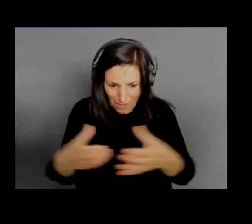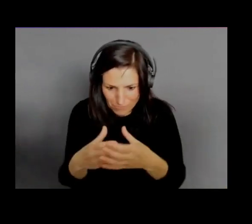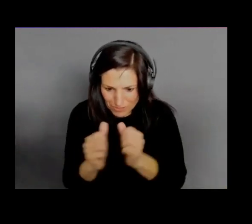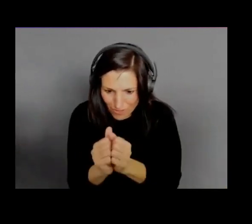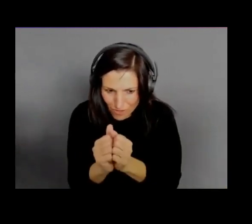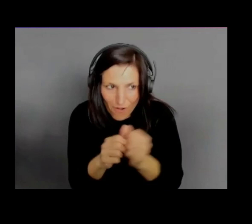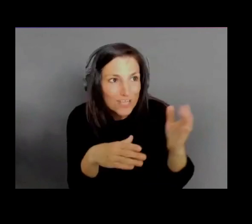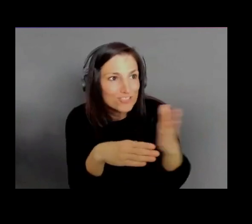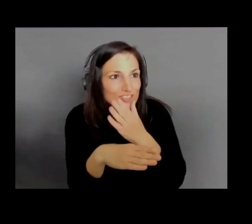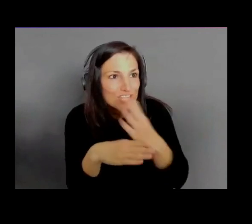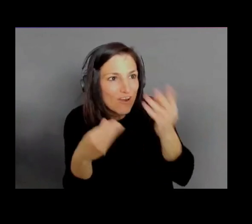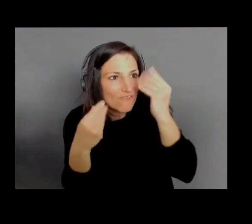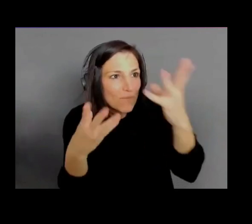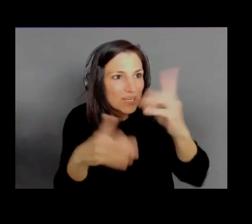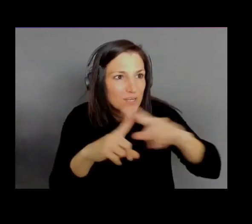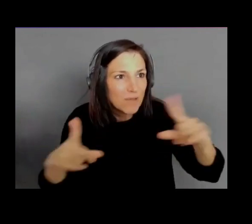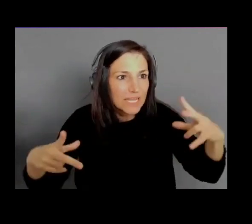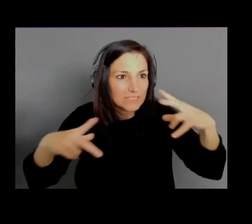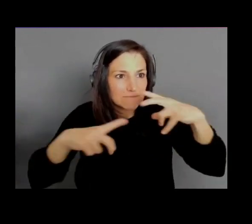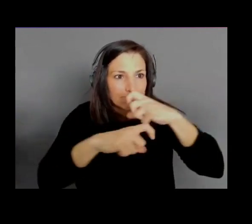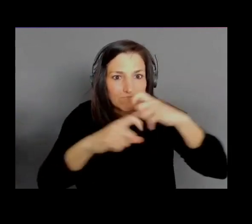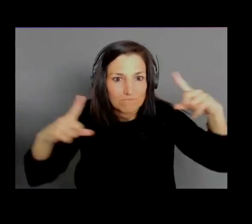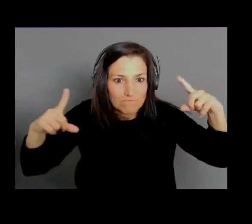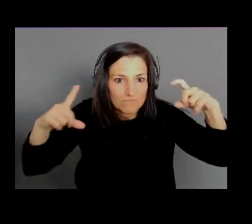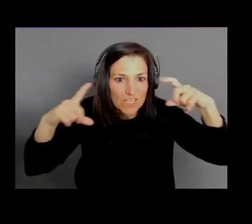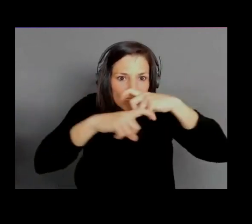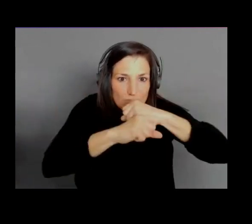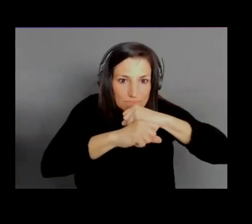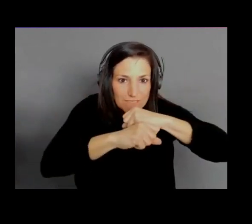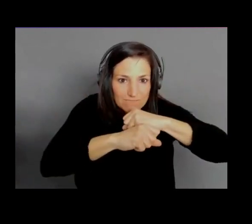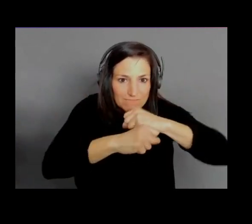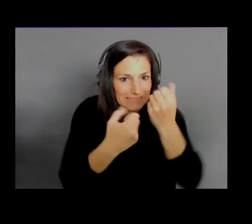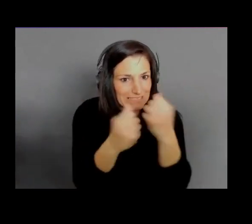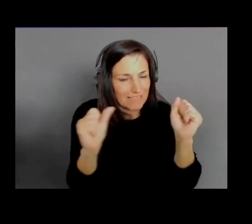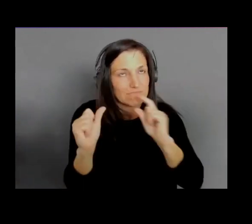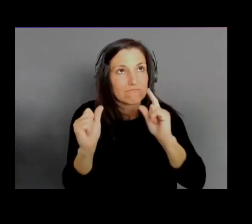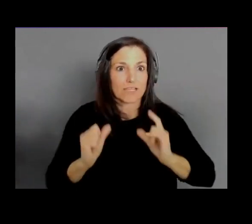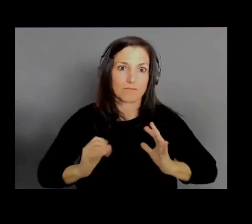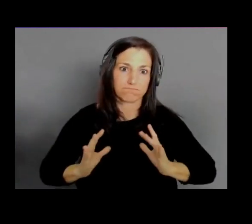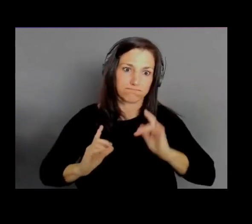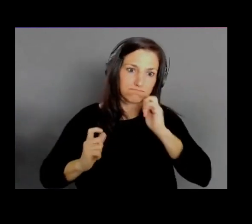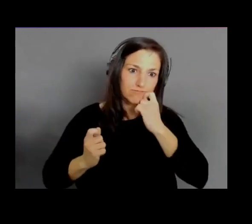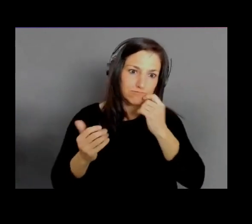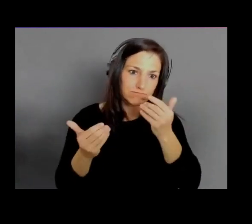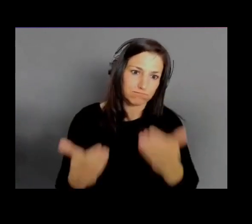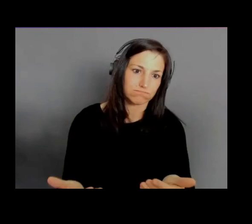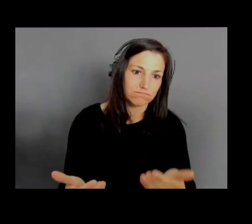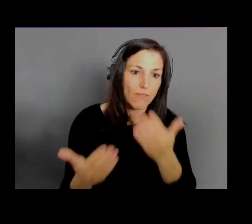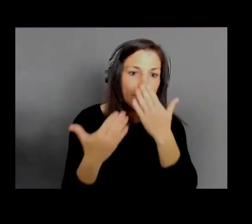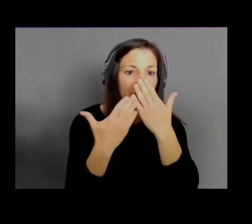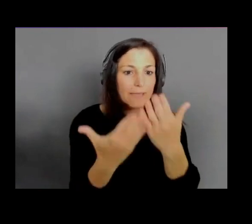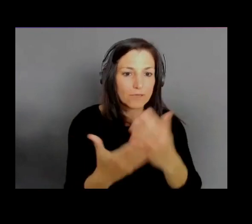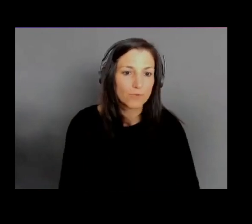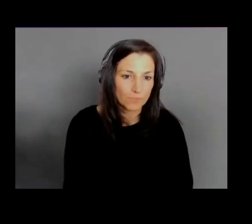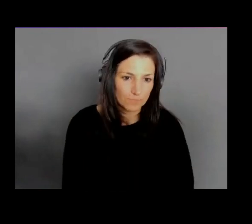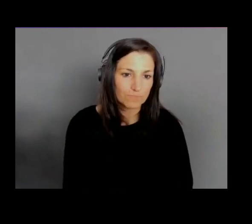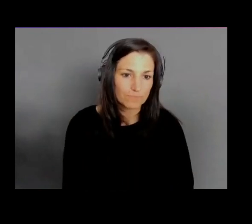I think it's a huge step forward, so thank you. Yeah, we're obviously incredibly excited about this. If anybody wants more information,